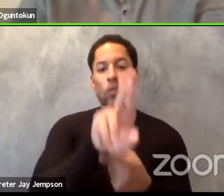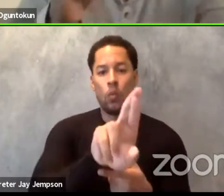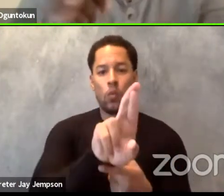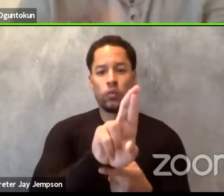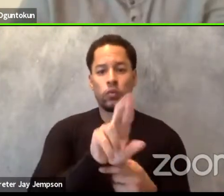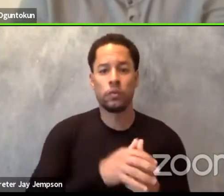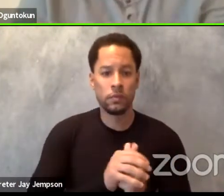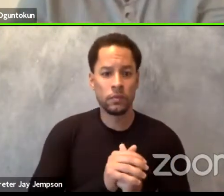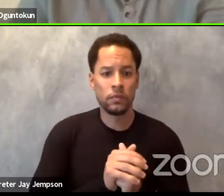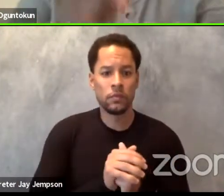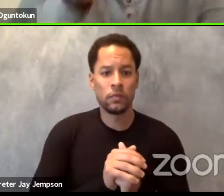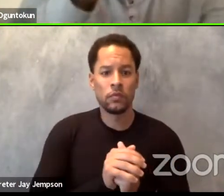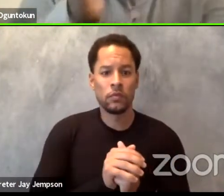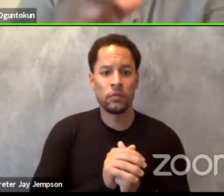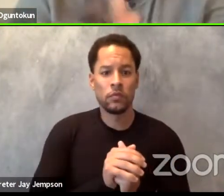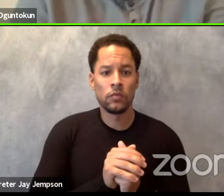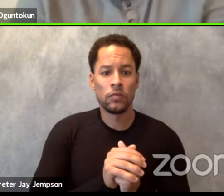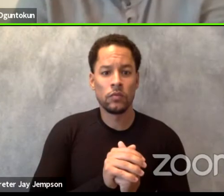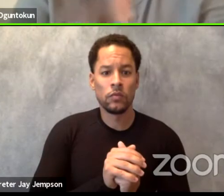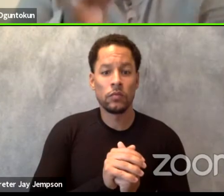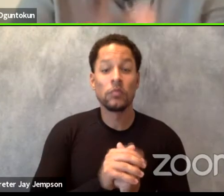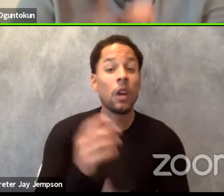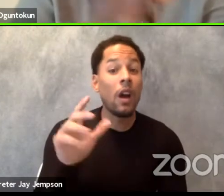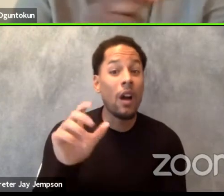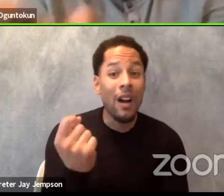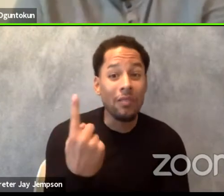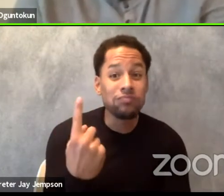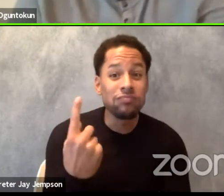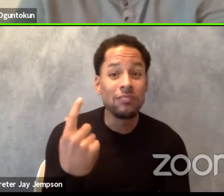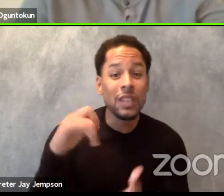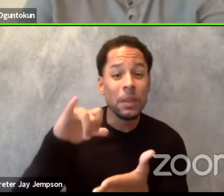But it is impossible for a Canadian dramaturg